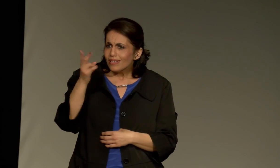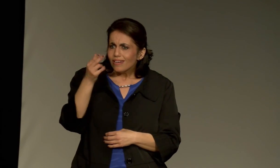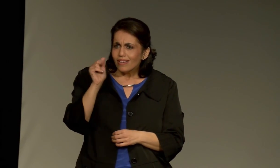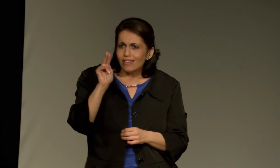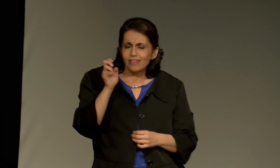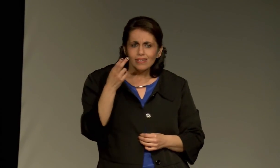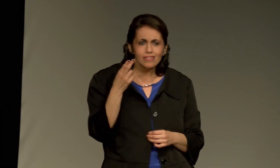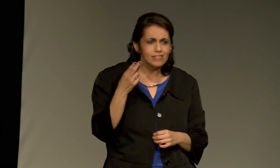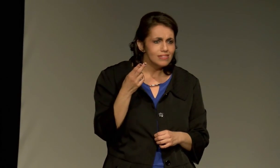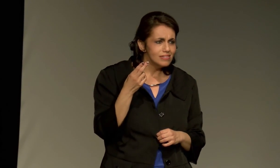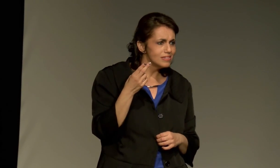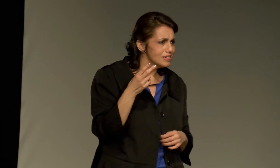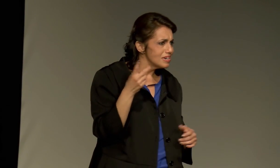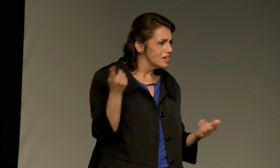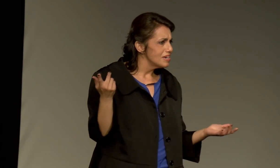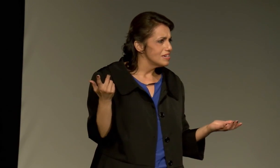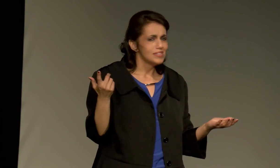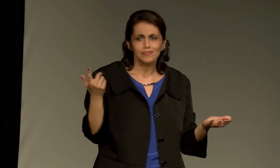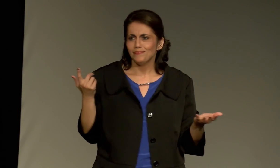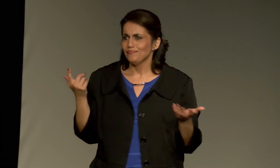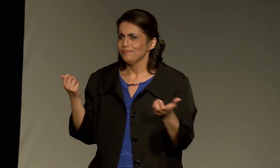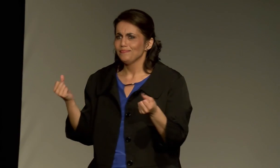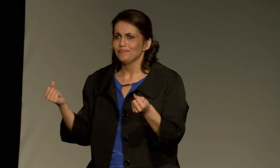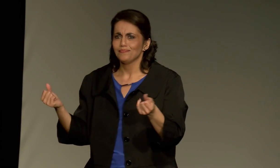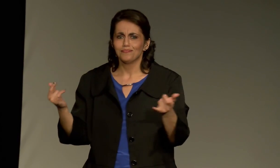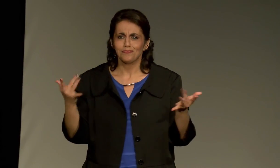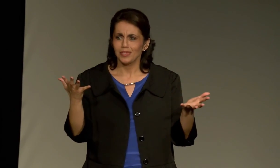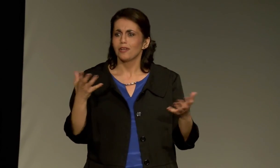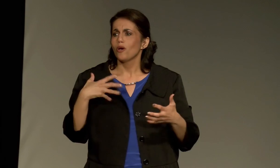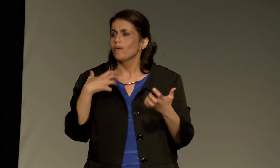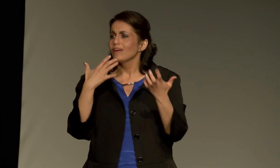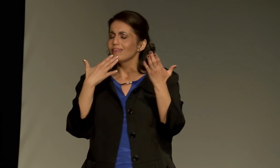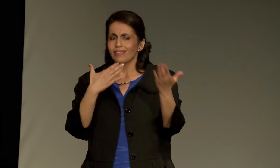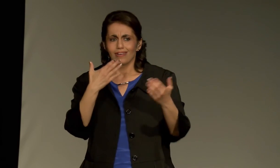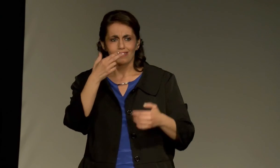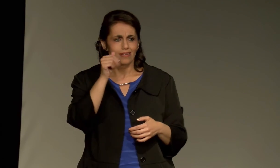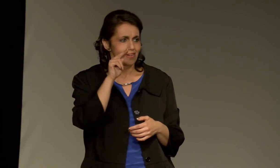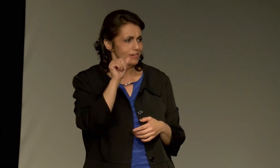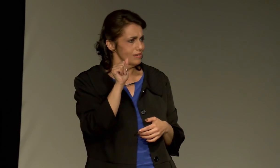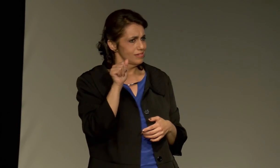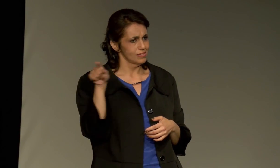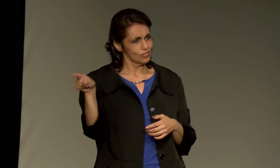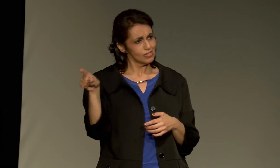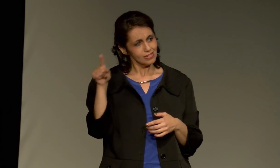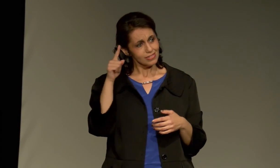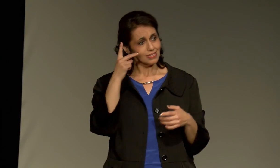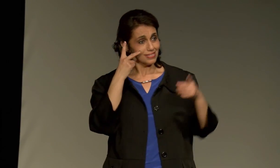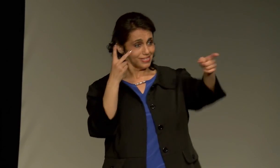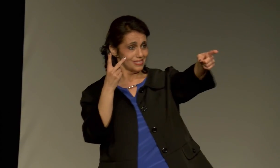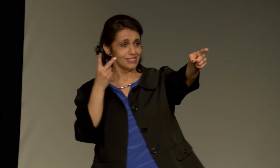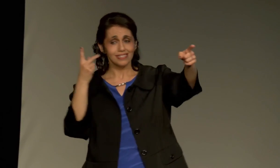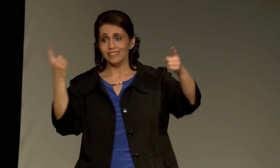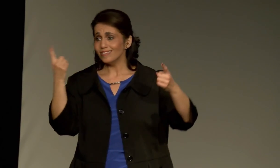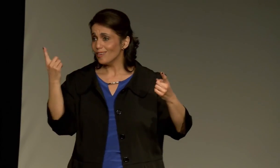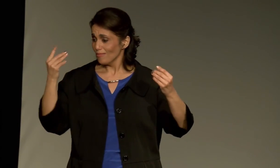I want to thank Hannah as well. Where did Hannah go? I do want to thank Hannah.